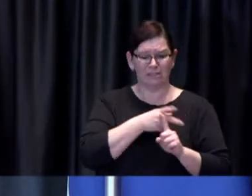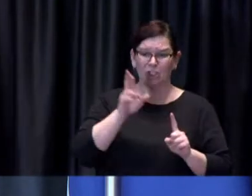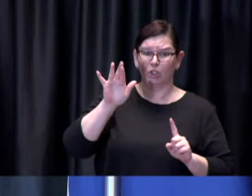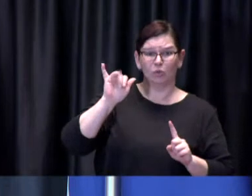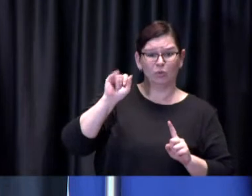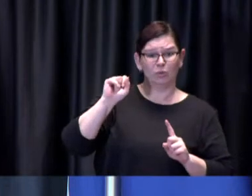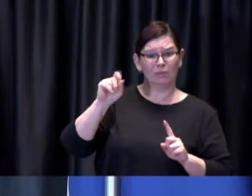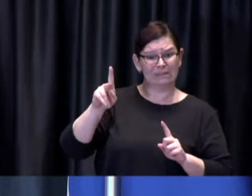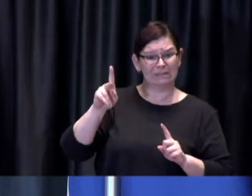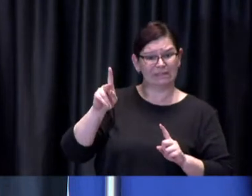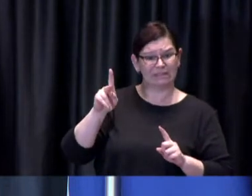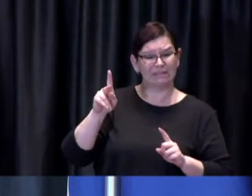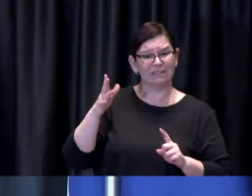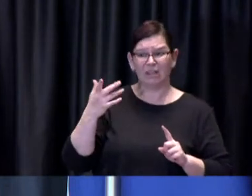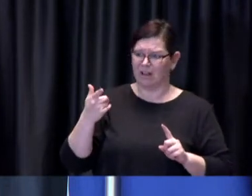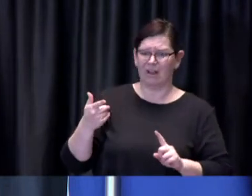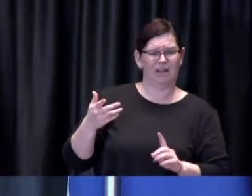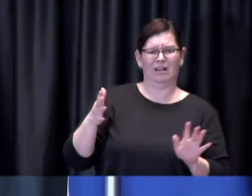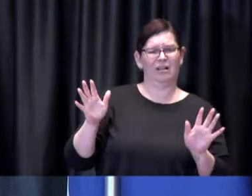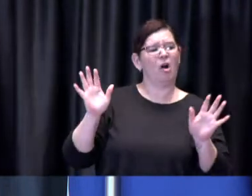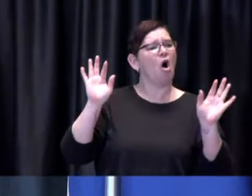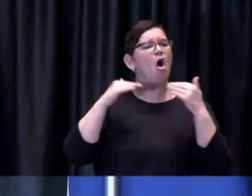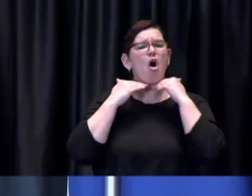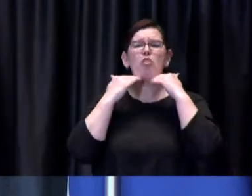If you're waiting for your turn, don't forget,